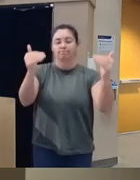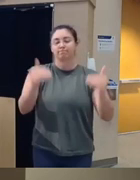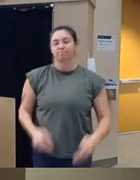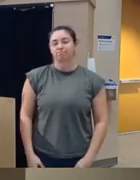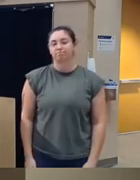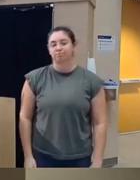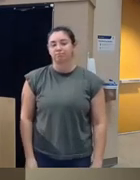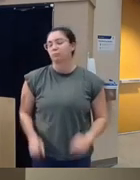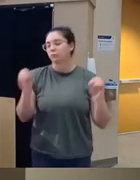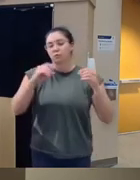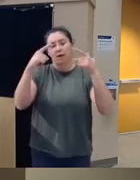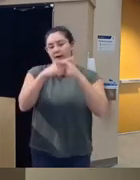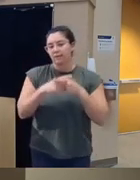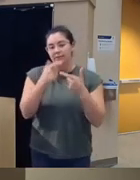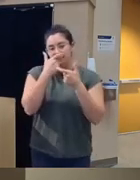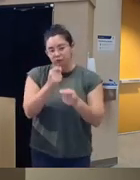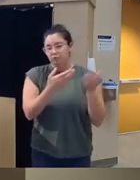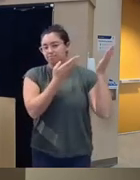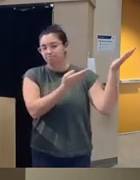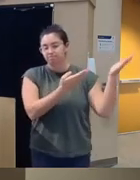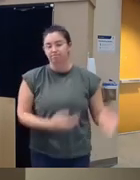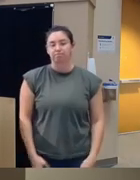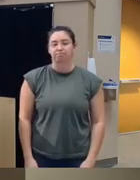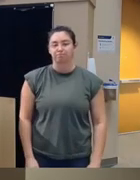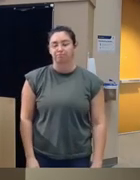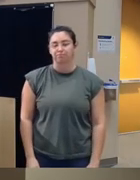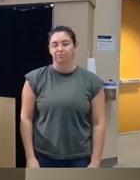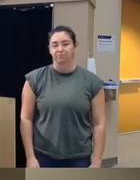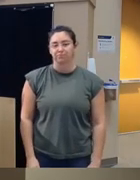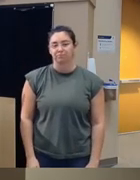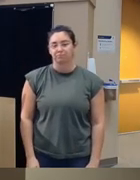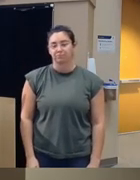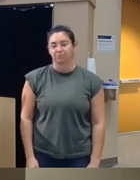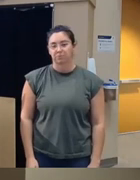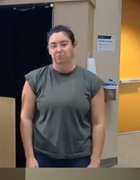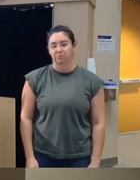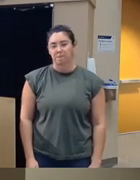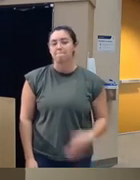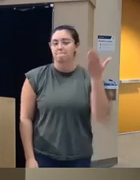any conflicts of interest and the financial disclosure so and also um the accreditation